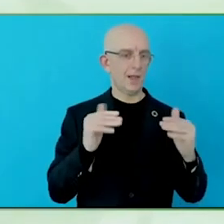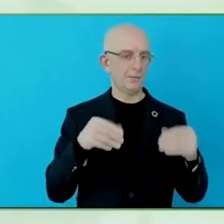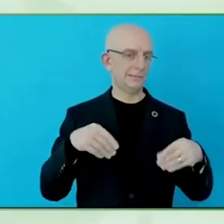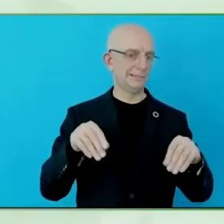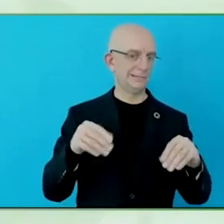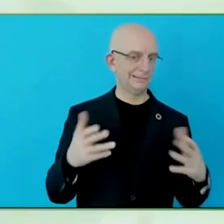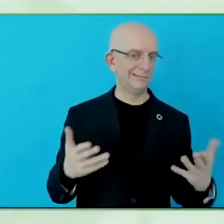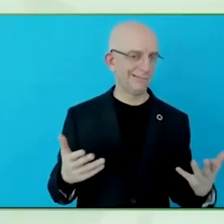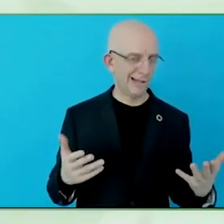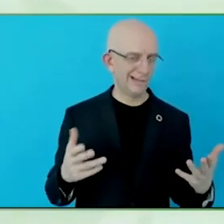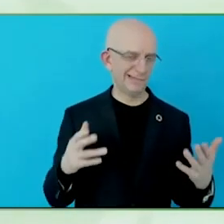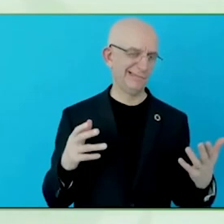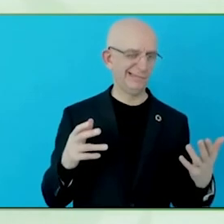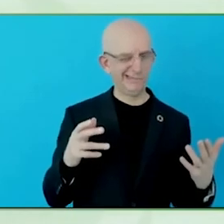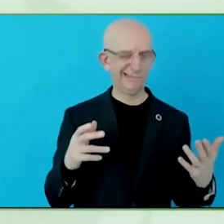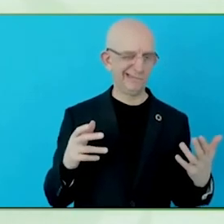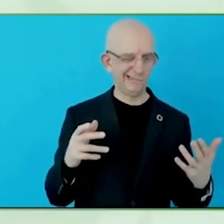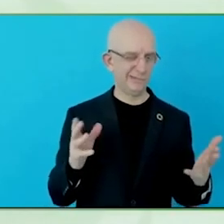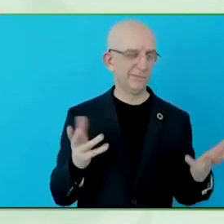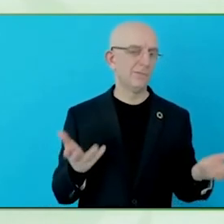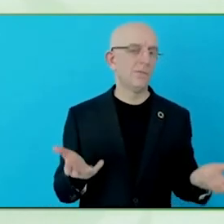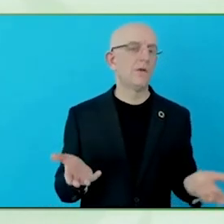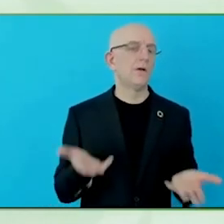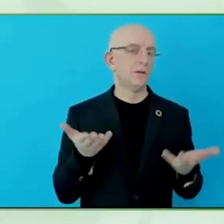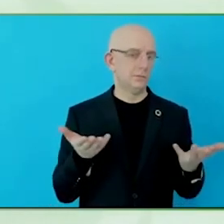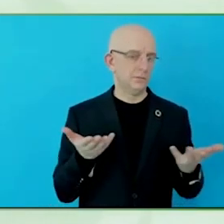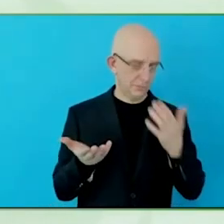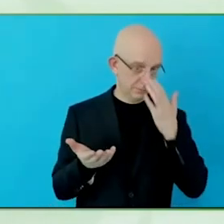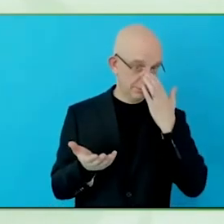If you have got a mortgage, then maybe you want to help them with